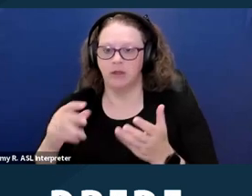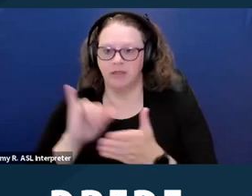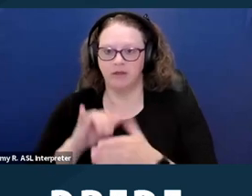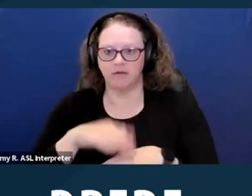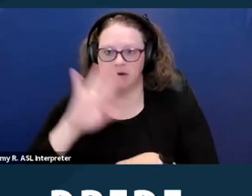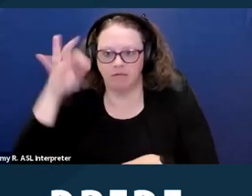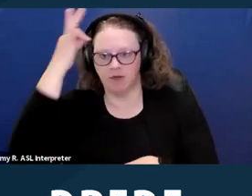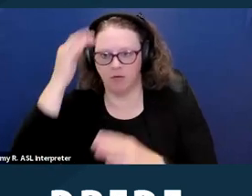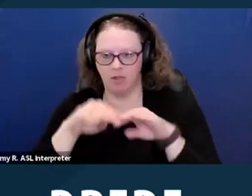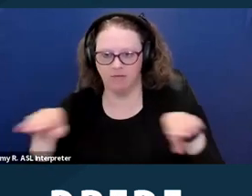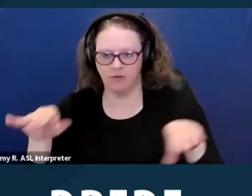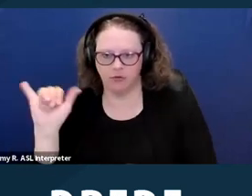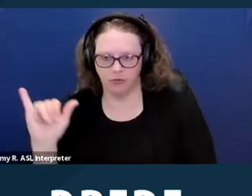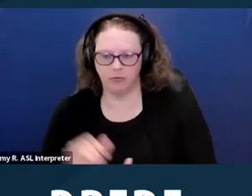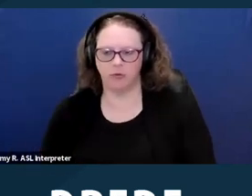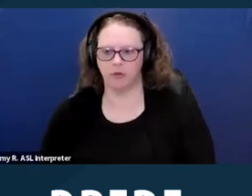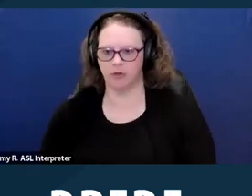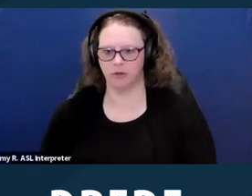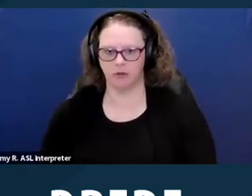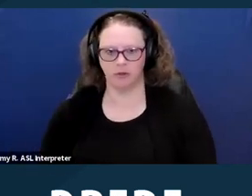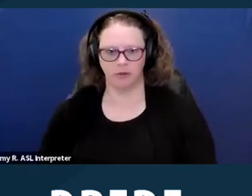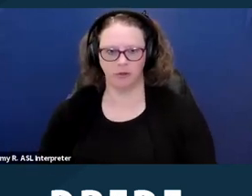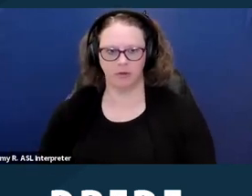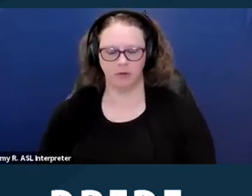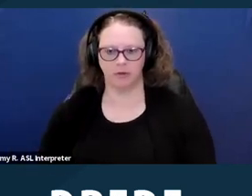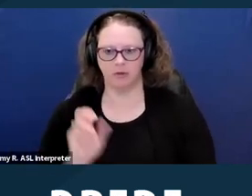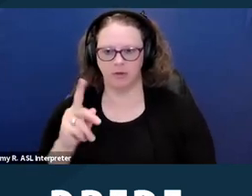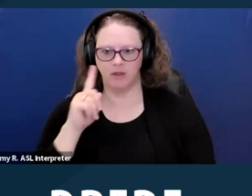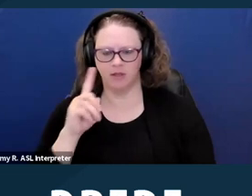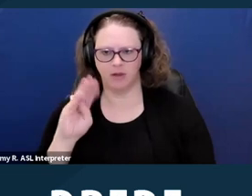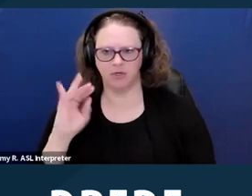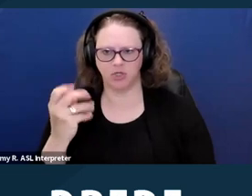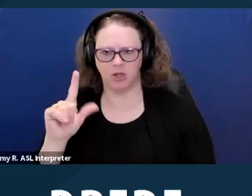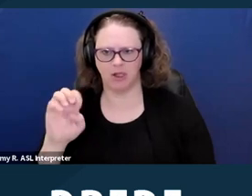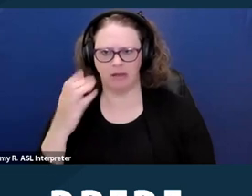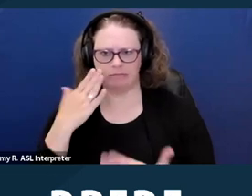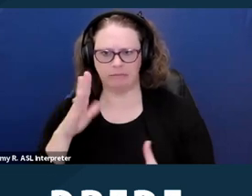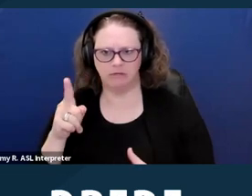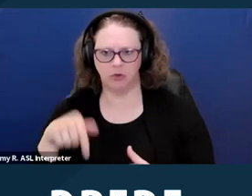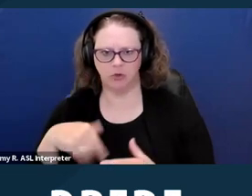Thank you. I think we're going, moving on to you for the next slide, Michelle. I'm sorry, let's go to the next slide.